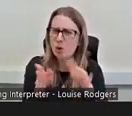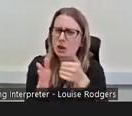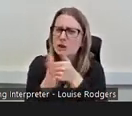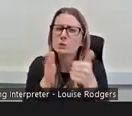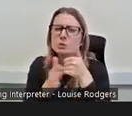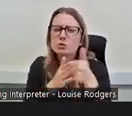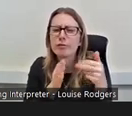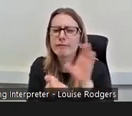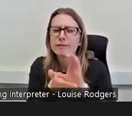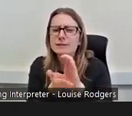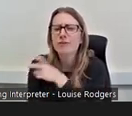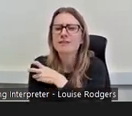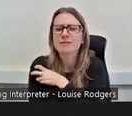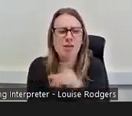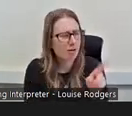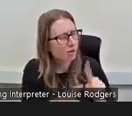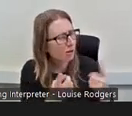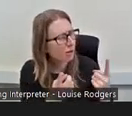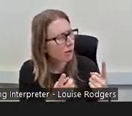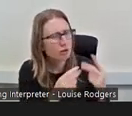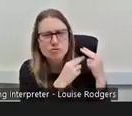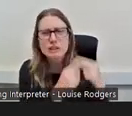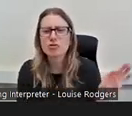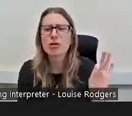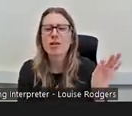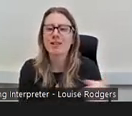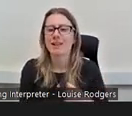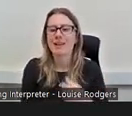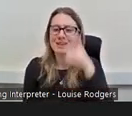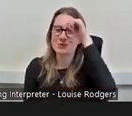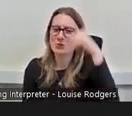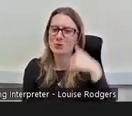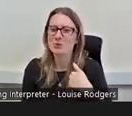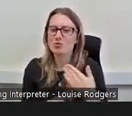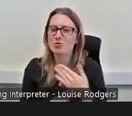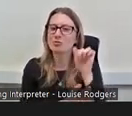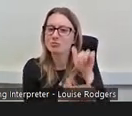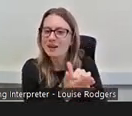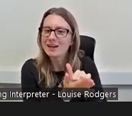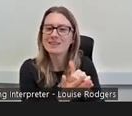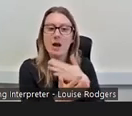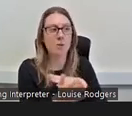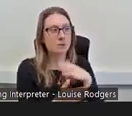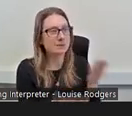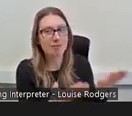and to me, I knew I was doing my job right. I want to be approachable. Funders, heritage